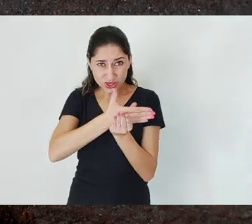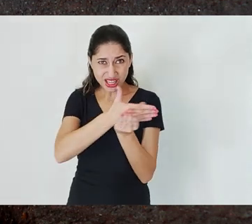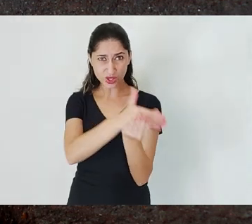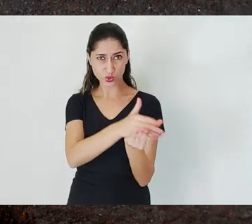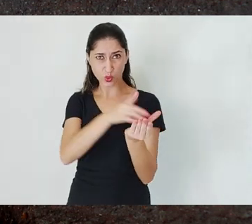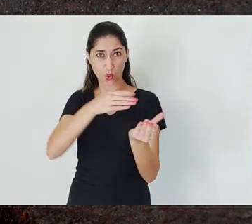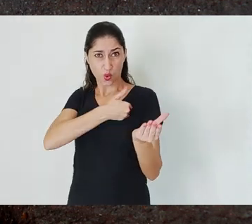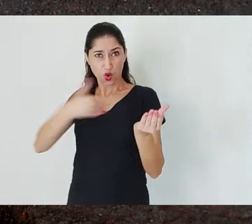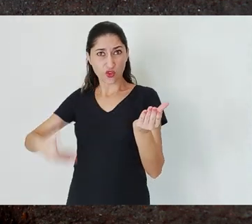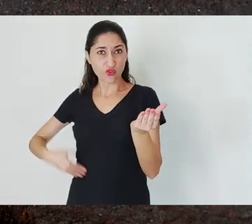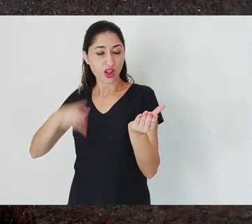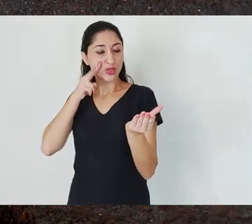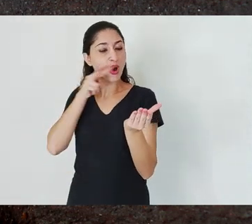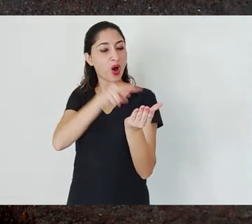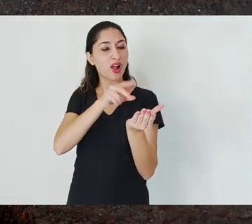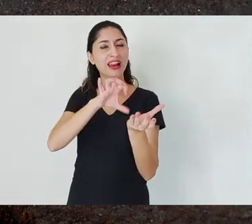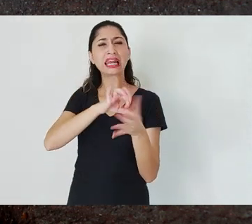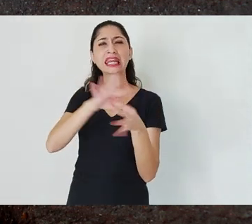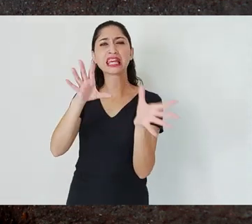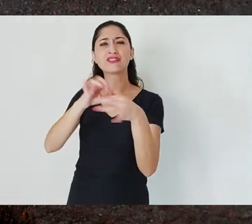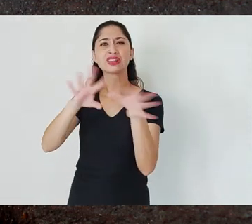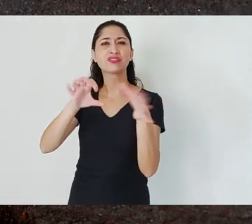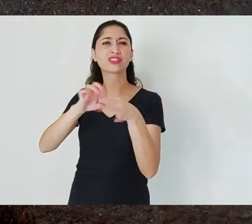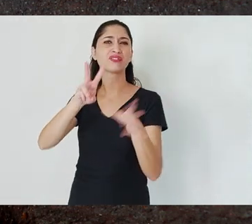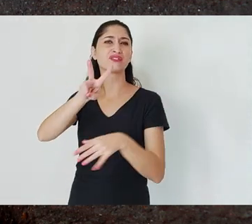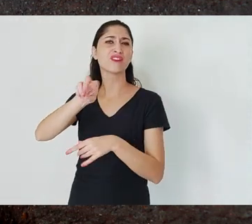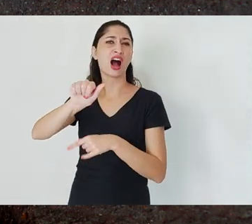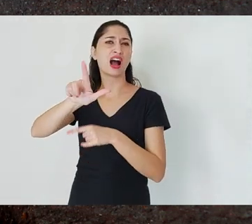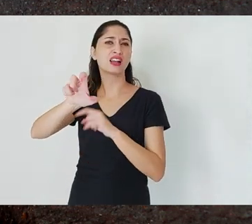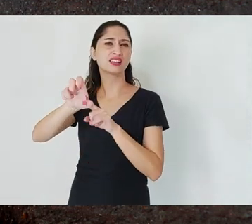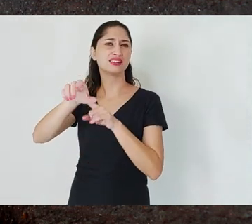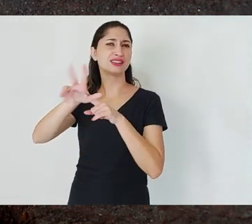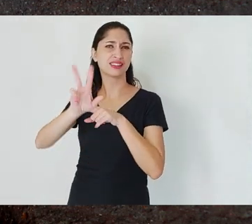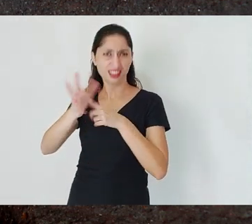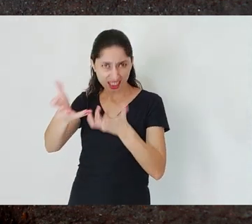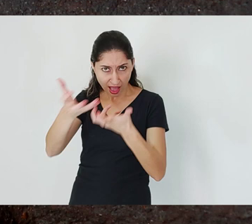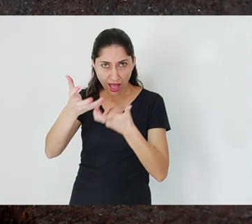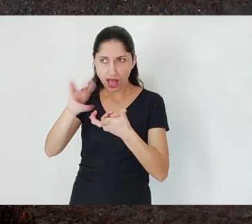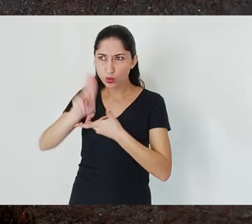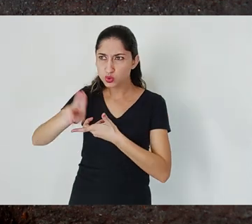all Vale’s processes are in there, all Anglo América’s, SAM’s in northern Minas Gerais.